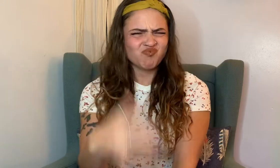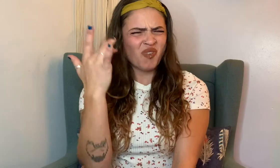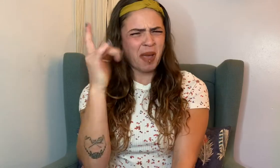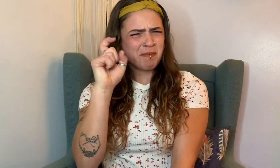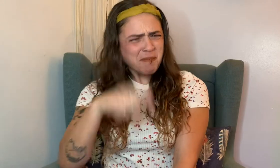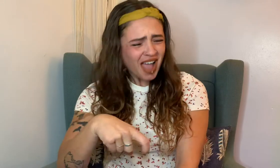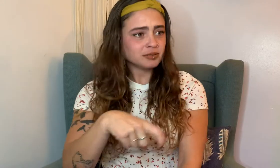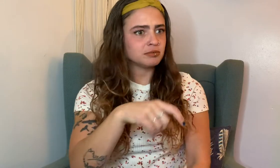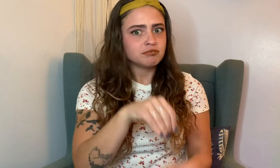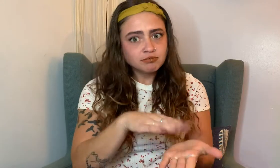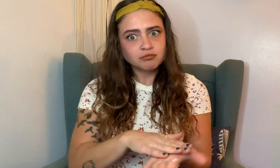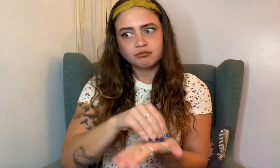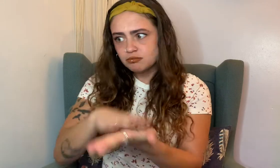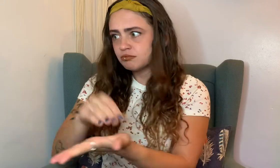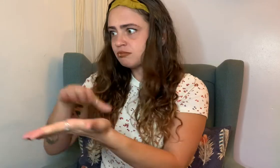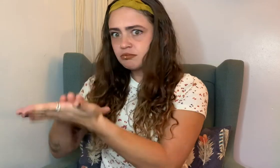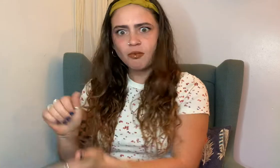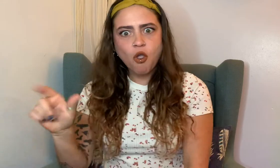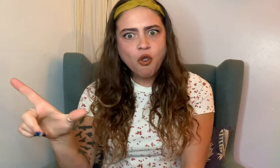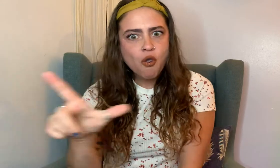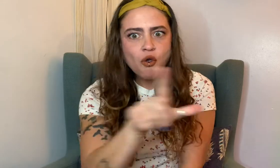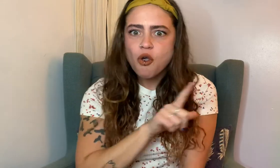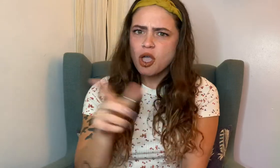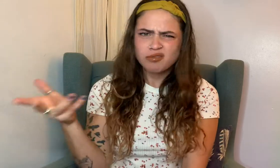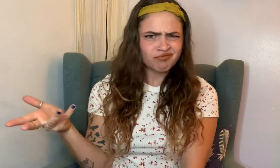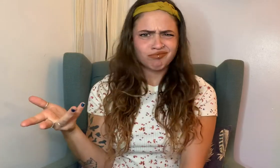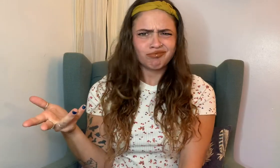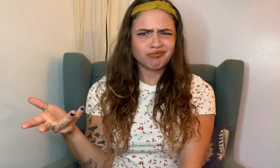Why is artifact/site documentation important?